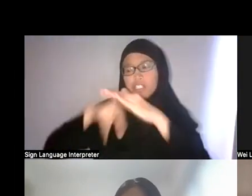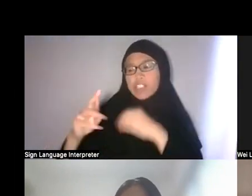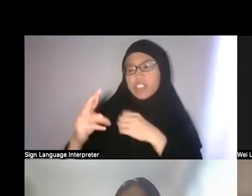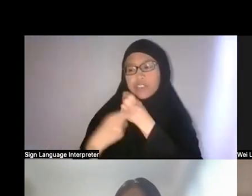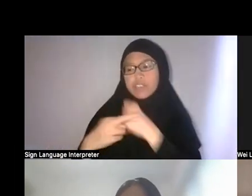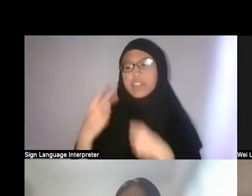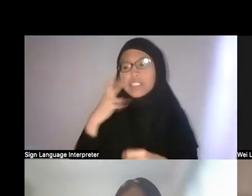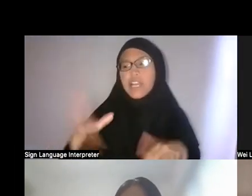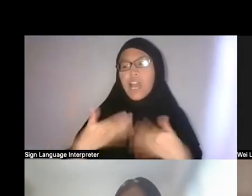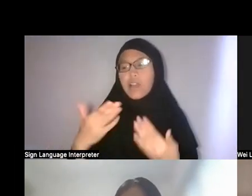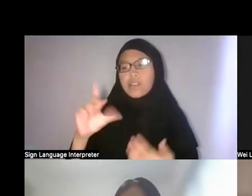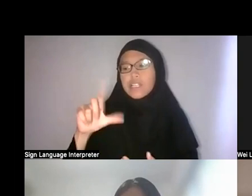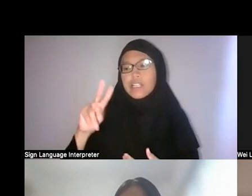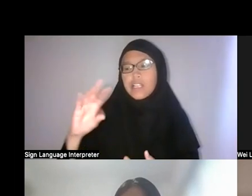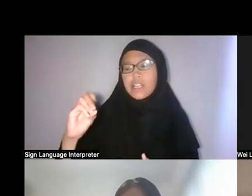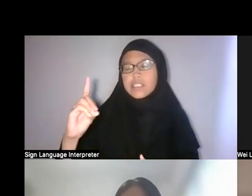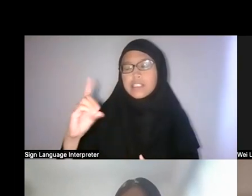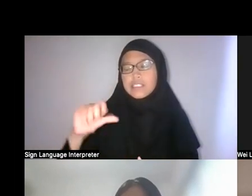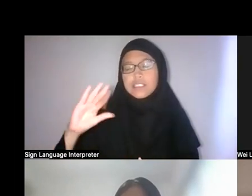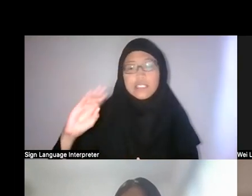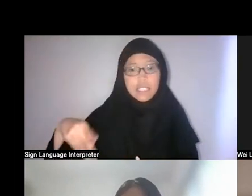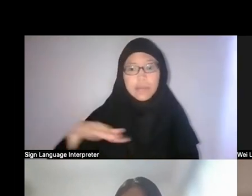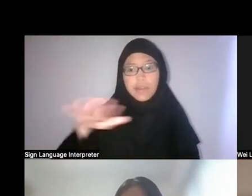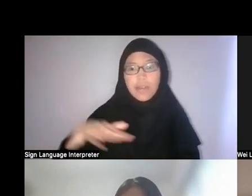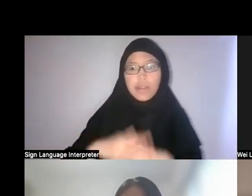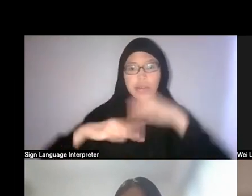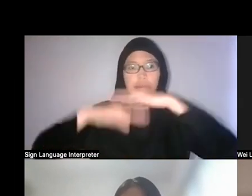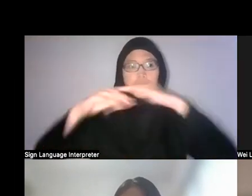Because I think Singapore is very unique in that it’s such a…